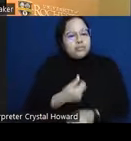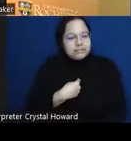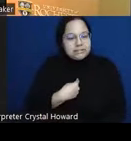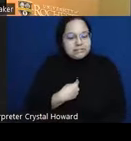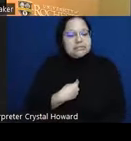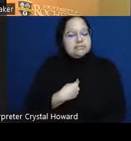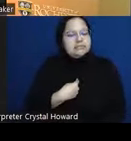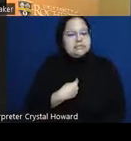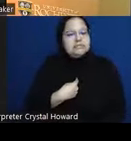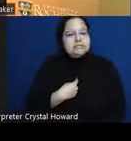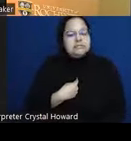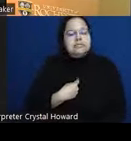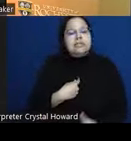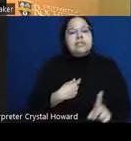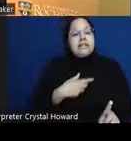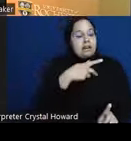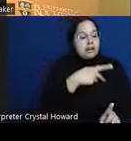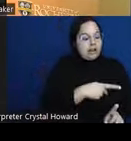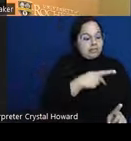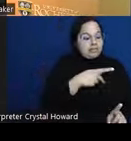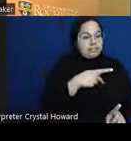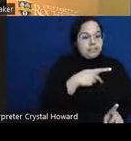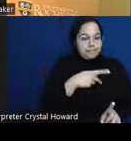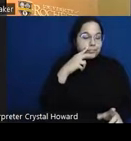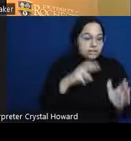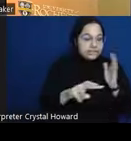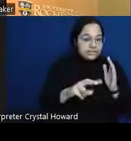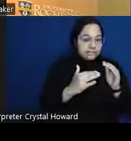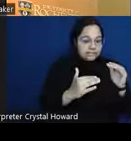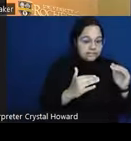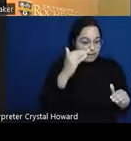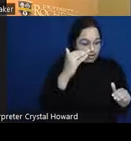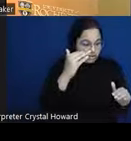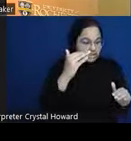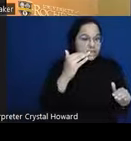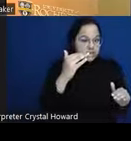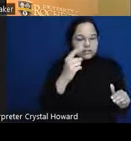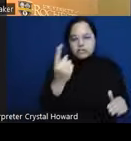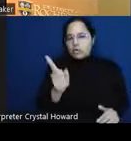will have a predictive disparity even if your test has the same sensitivity and specificity